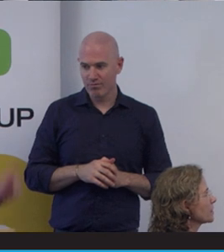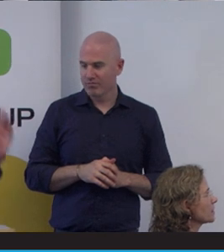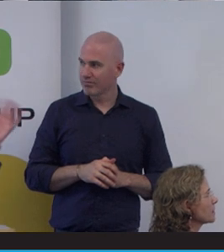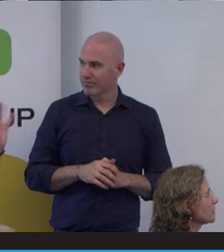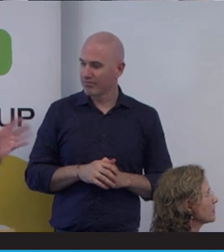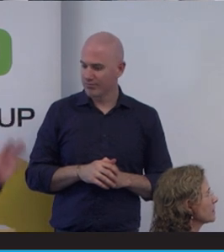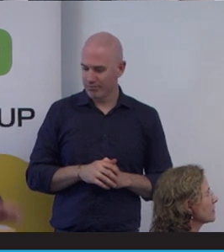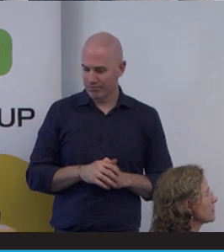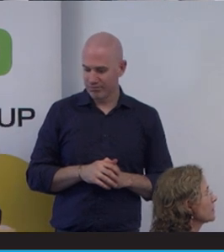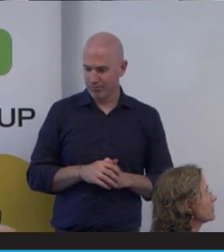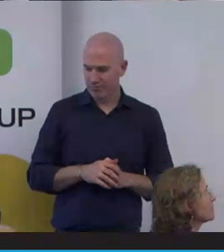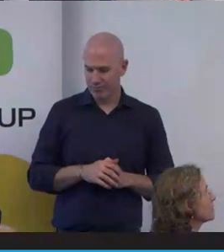This computer has a bit of a lag.